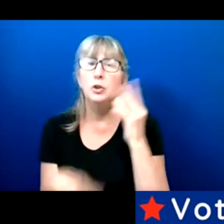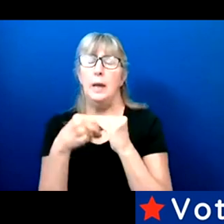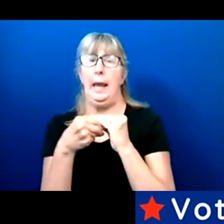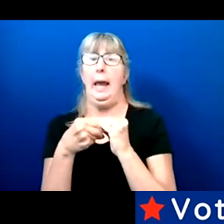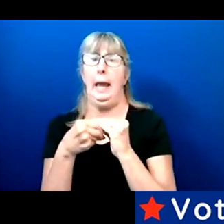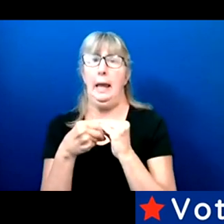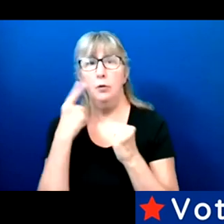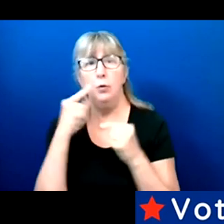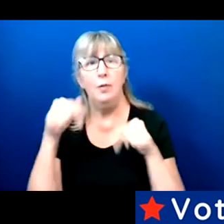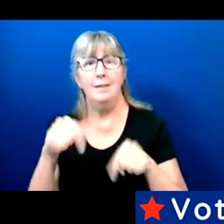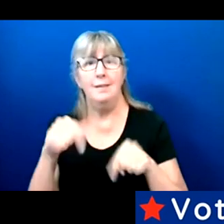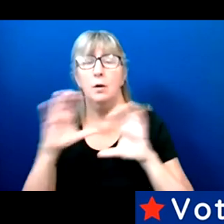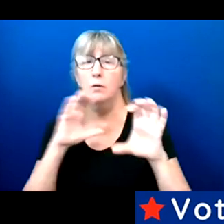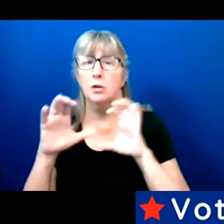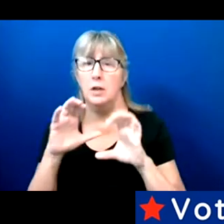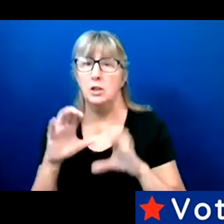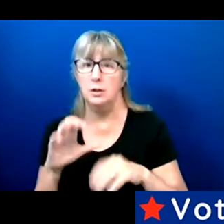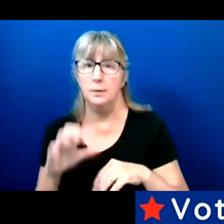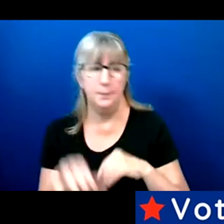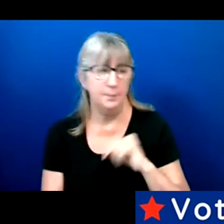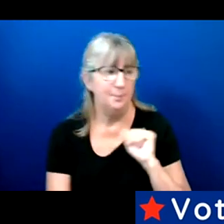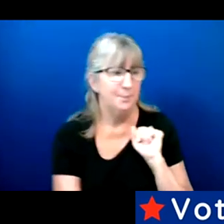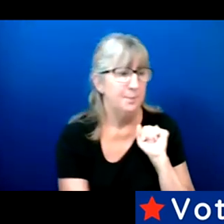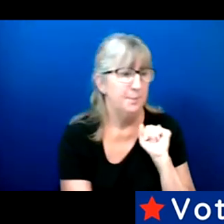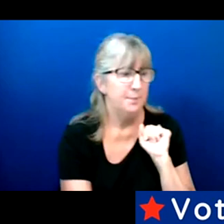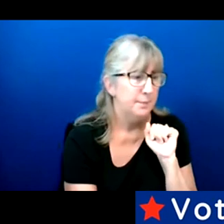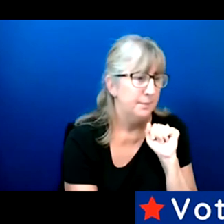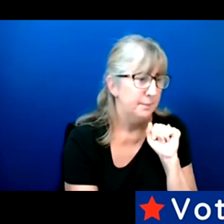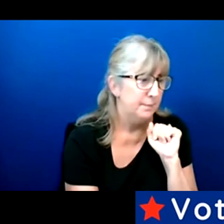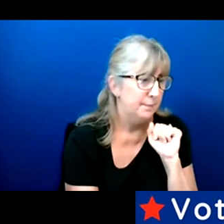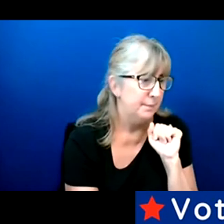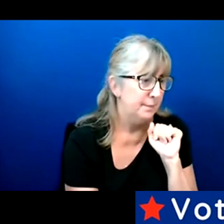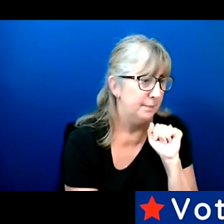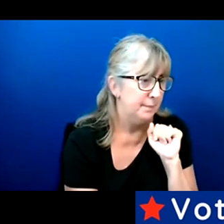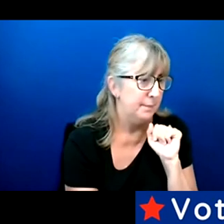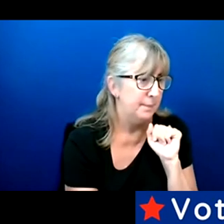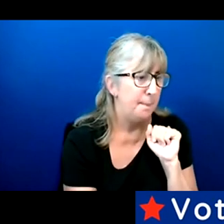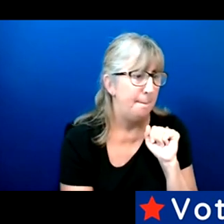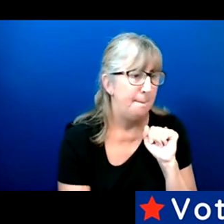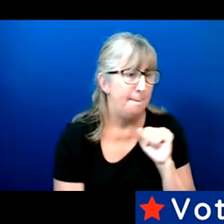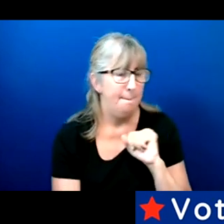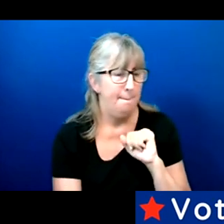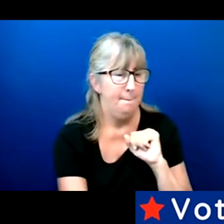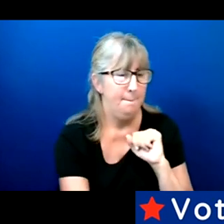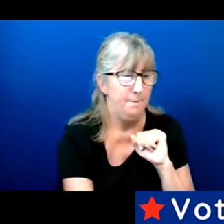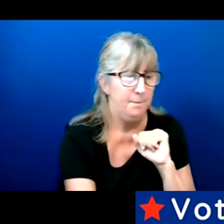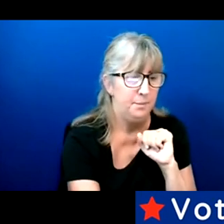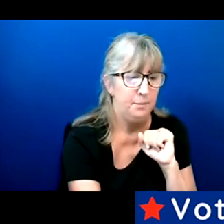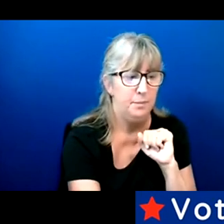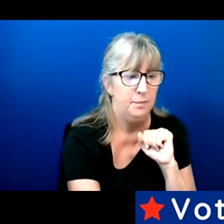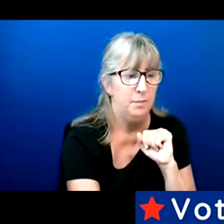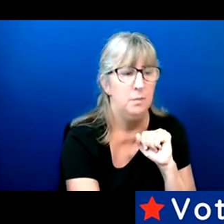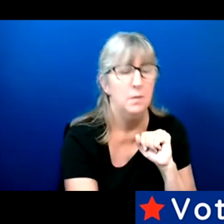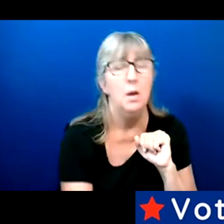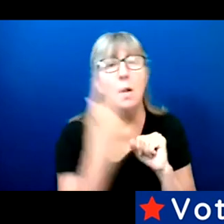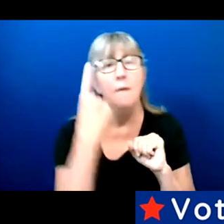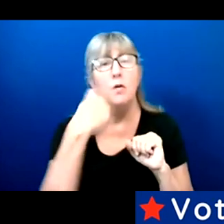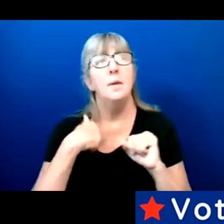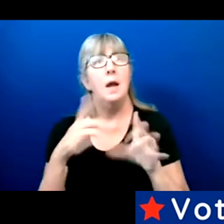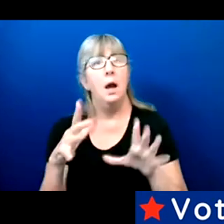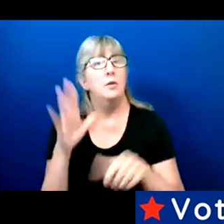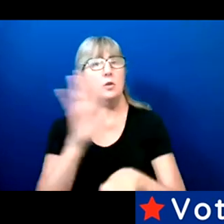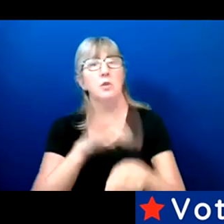First thing I put forth is call of action to everyone.